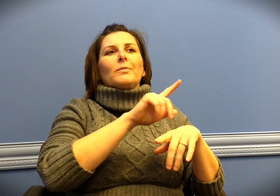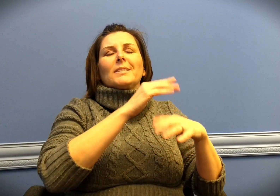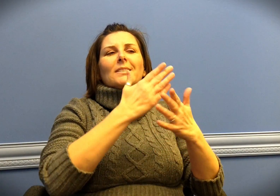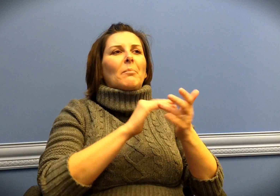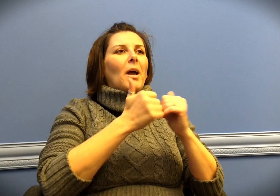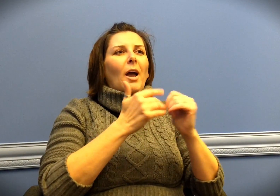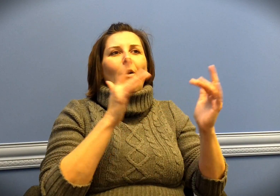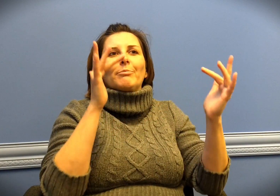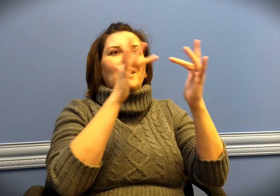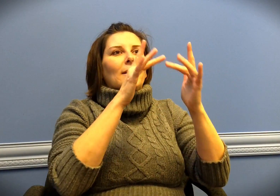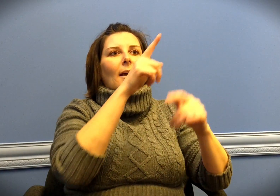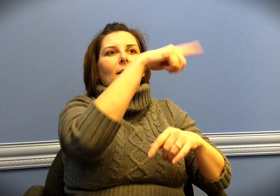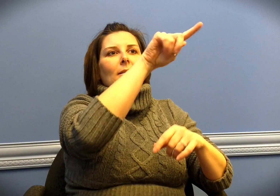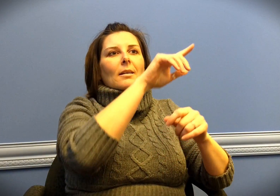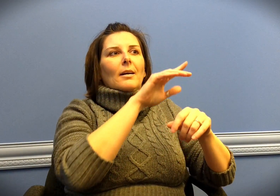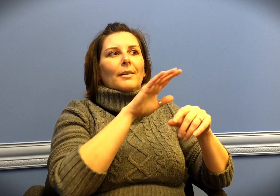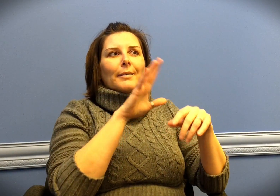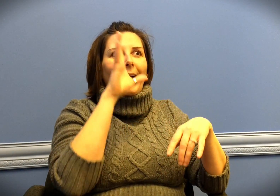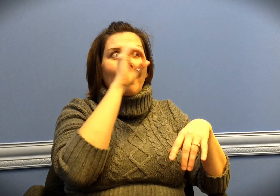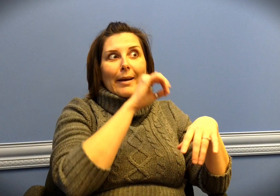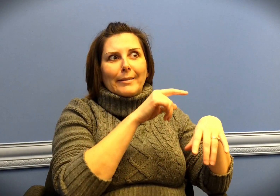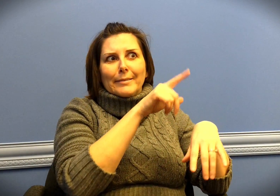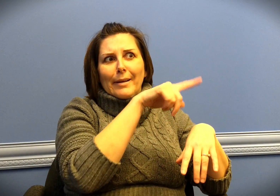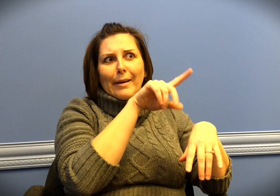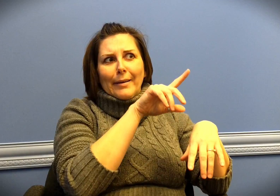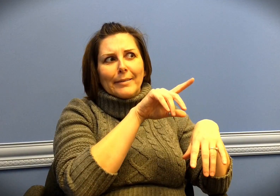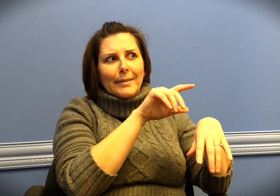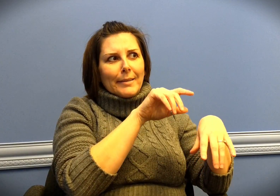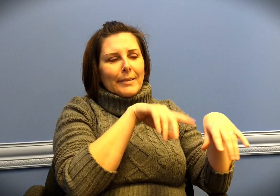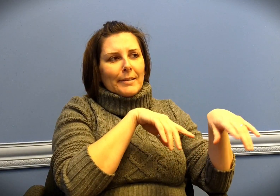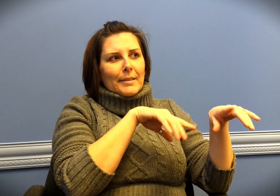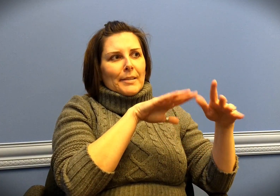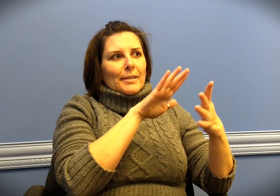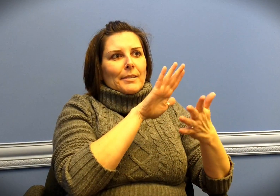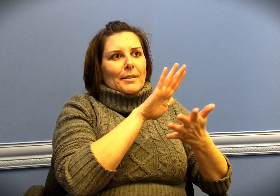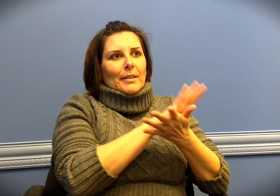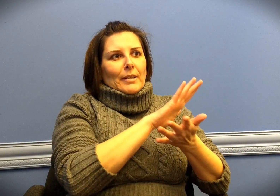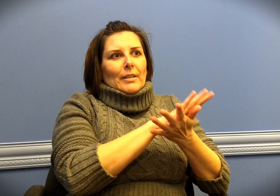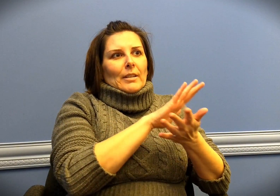And somehow she got in touch with someone, perhaps the school board,